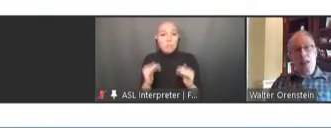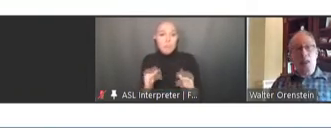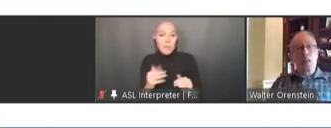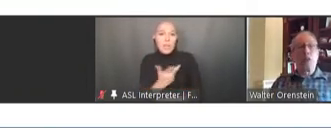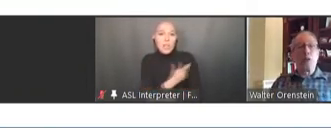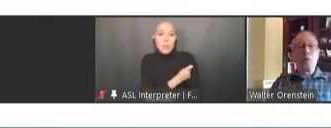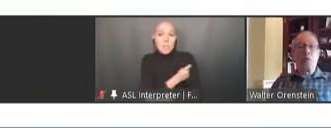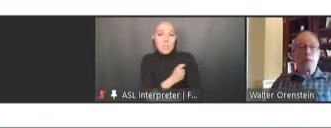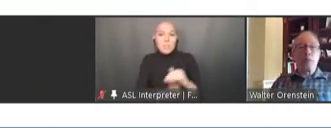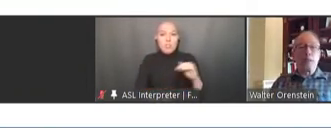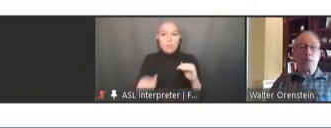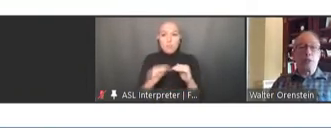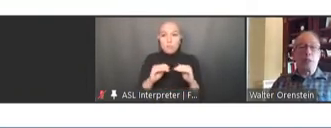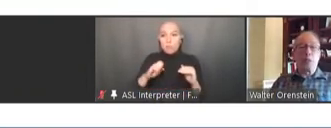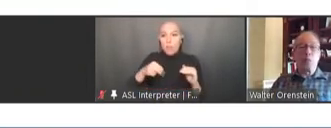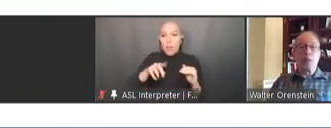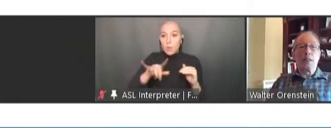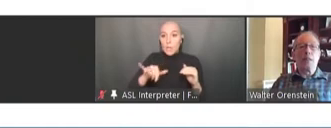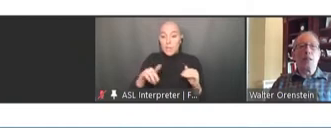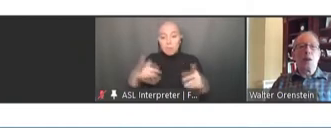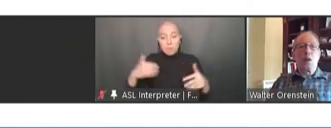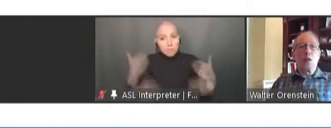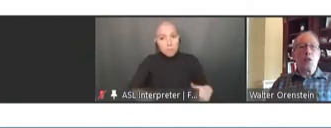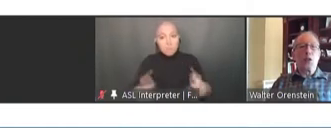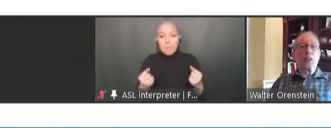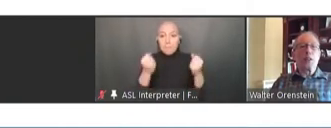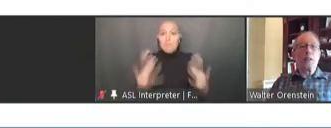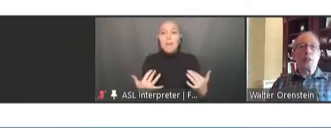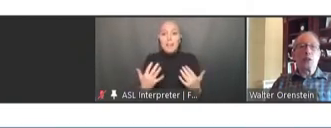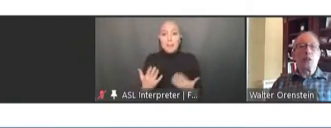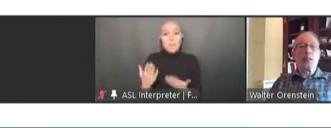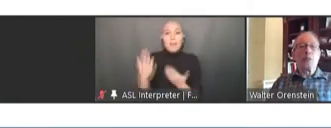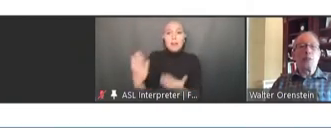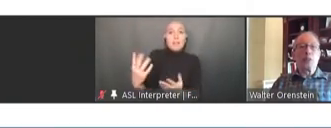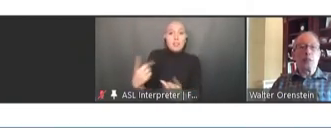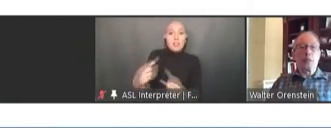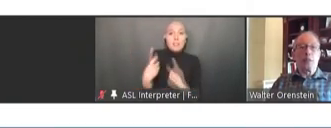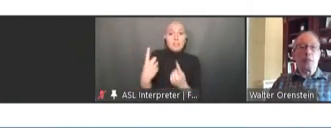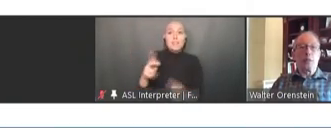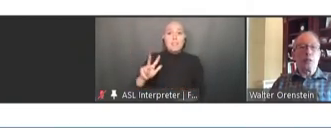a number of recommendations that were made over 30 -- 35 years. Next slide, please.